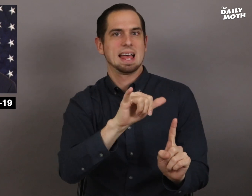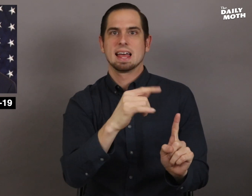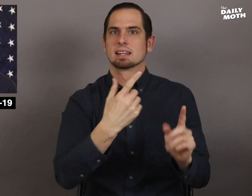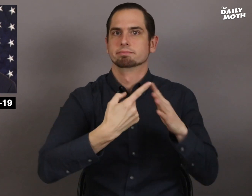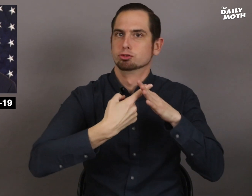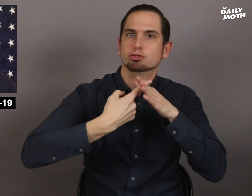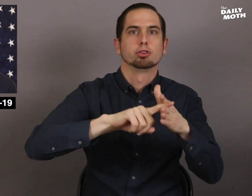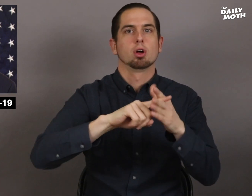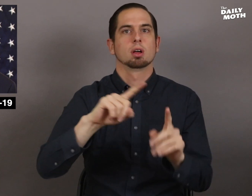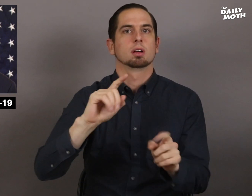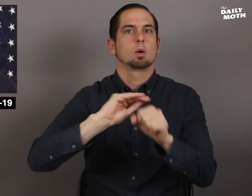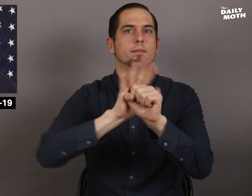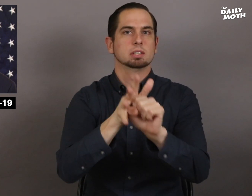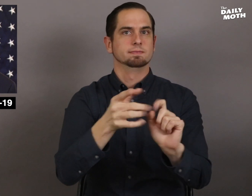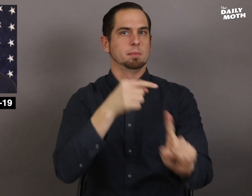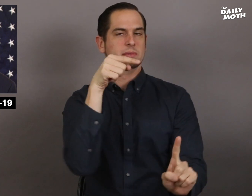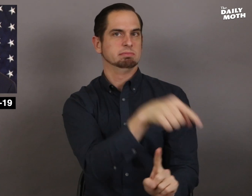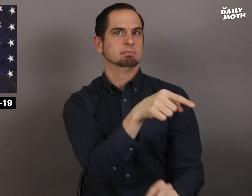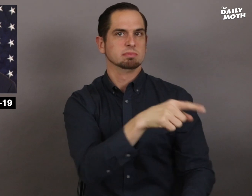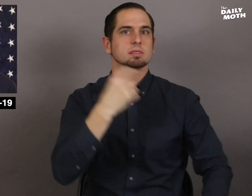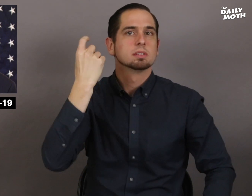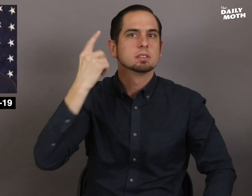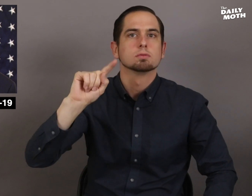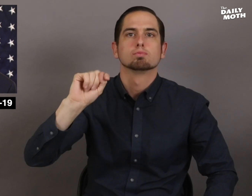was the source of the coronavirus,